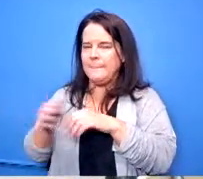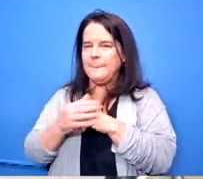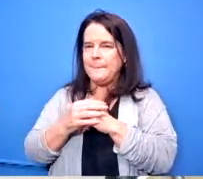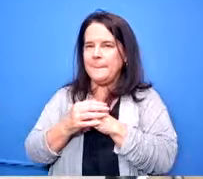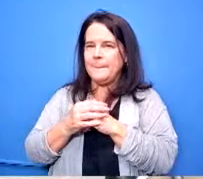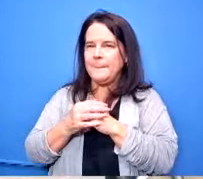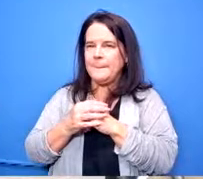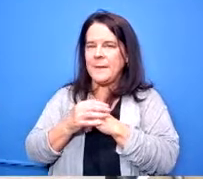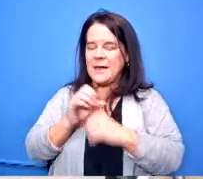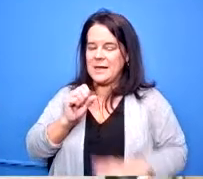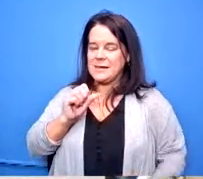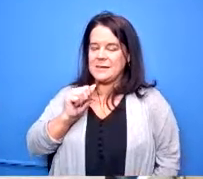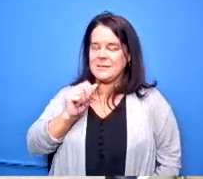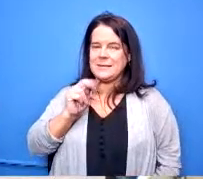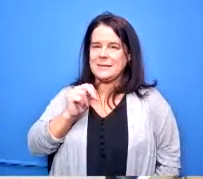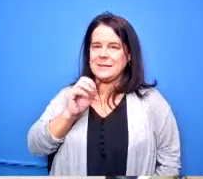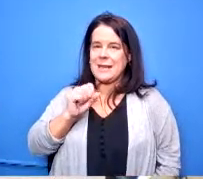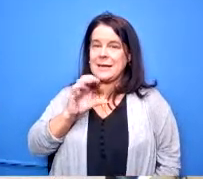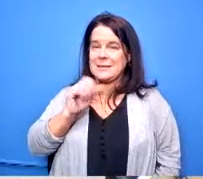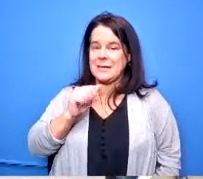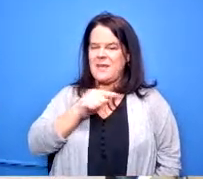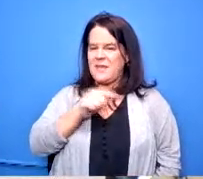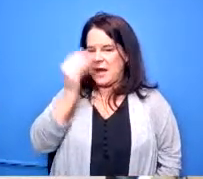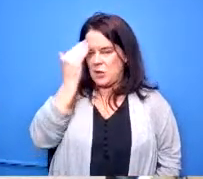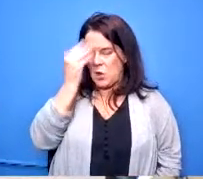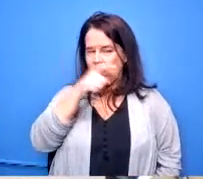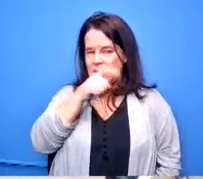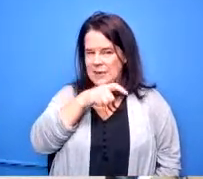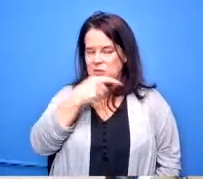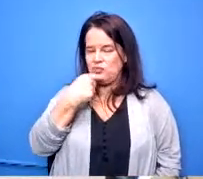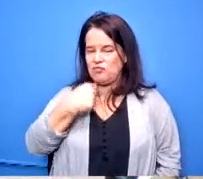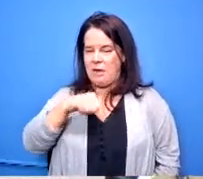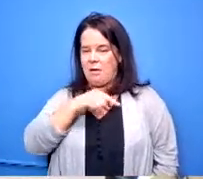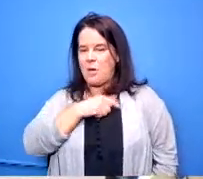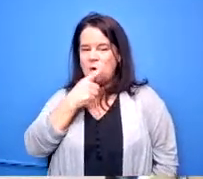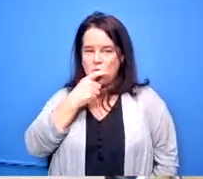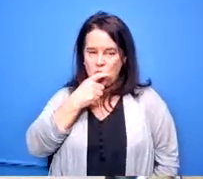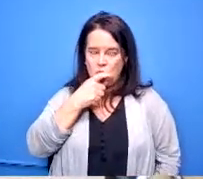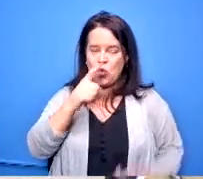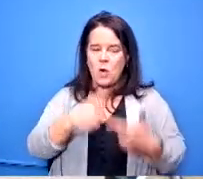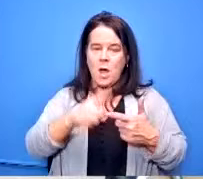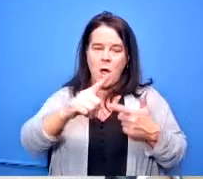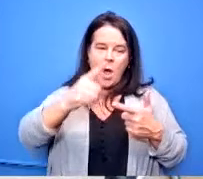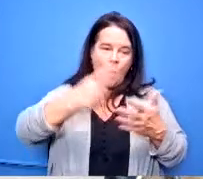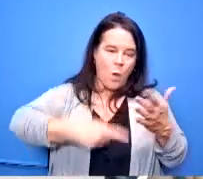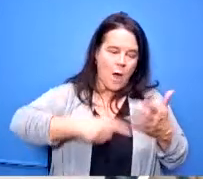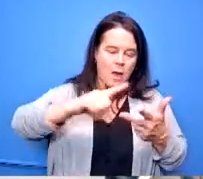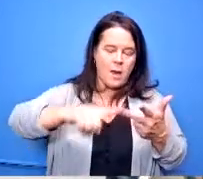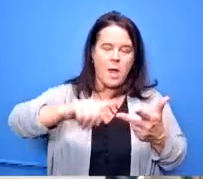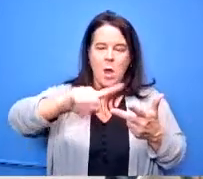that that they need to tell us who what when where how many what percentage that sort of thing yes